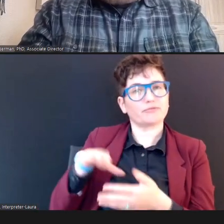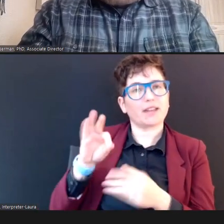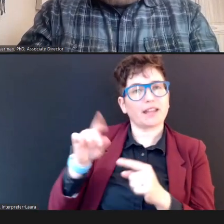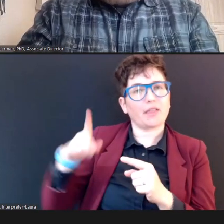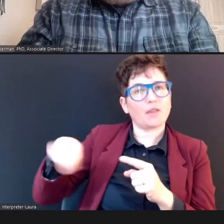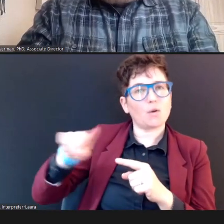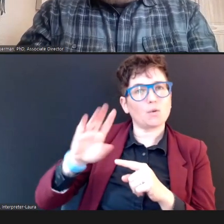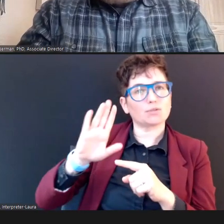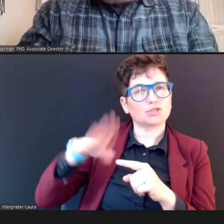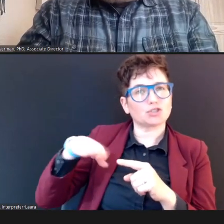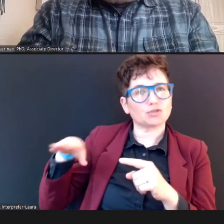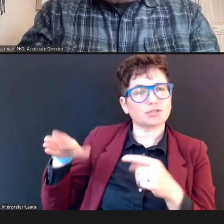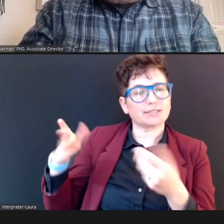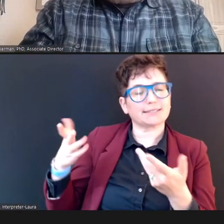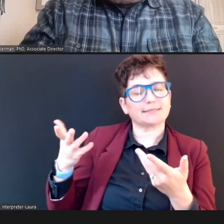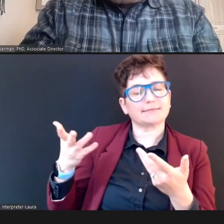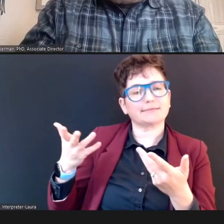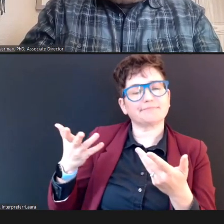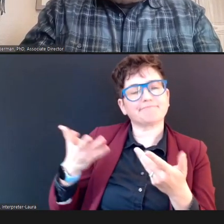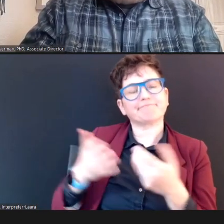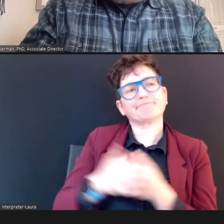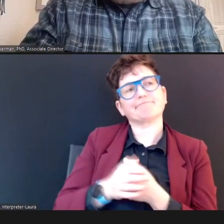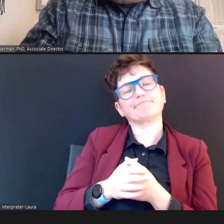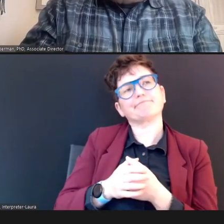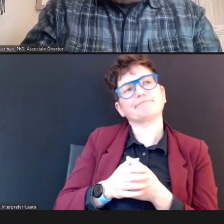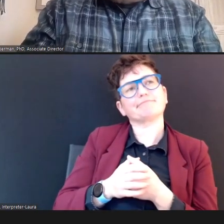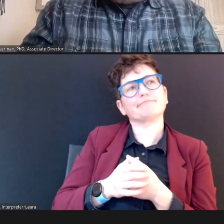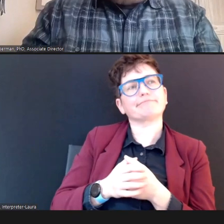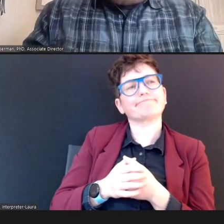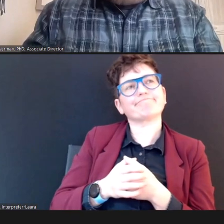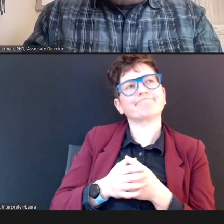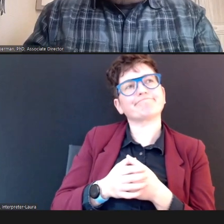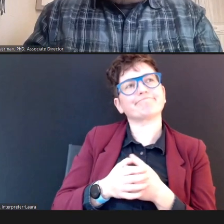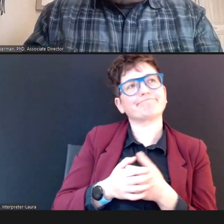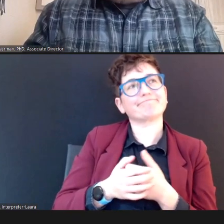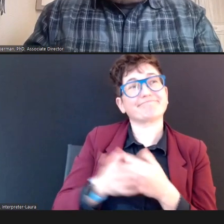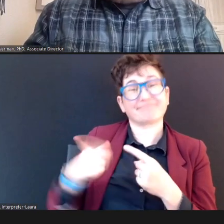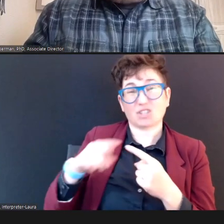that are -- at risk, most at risk, for having a hearing loss, and then